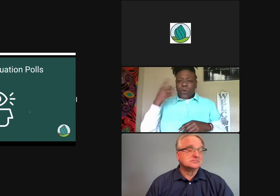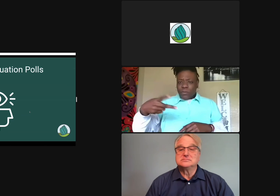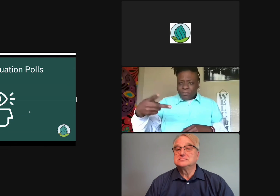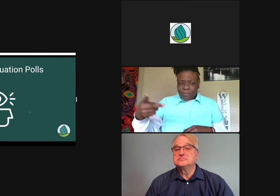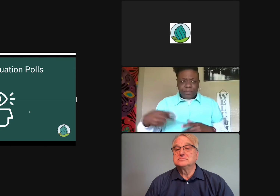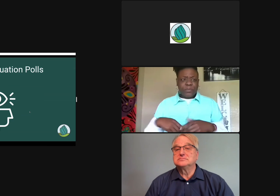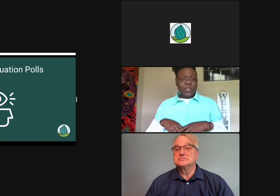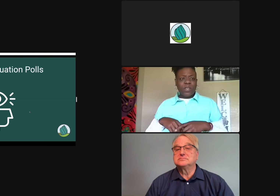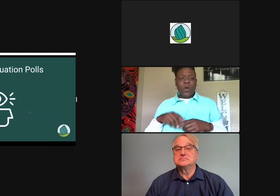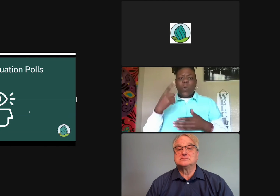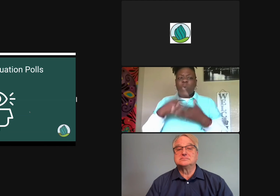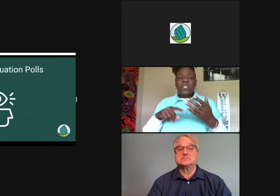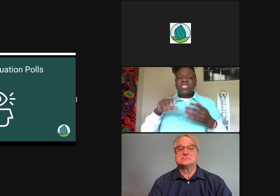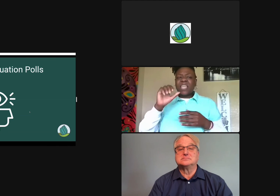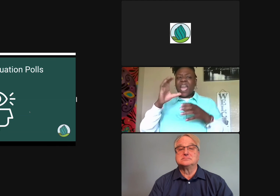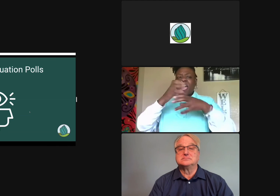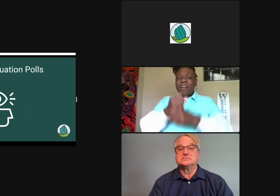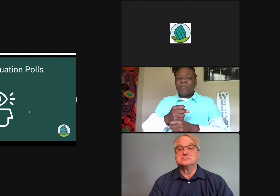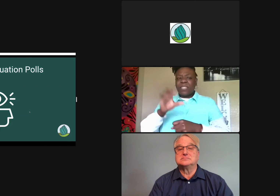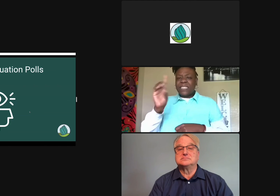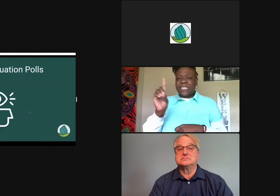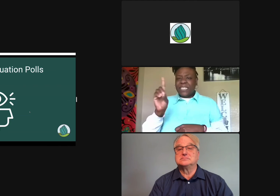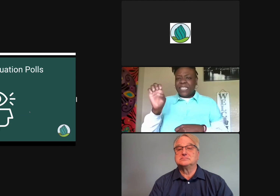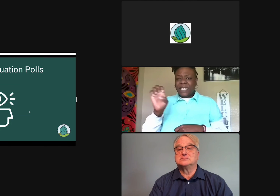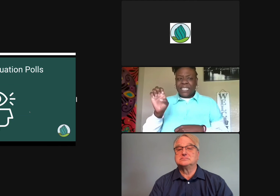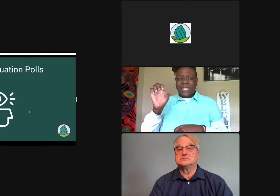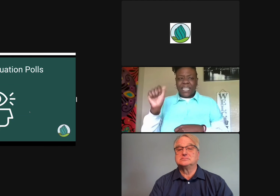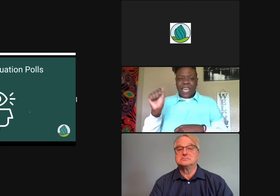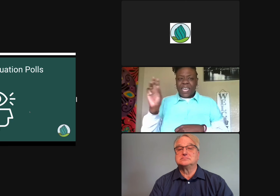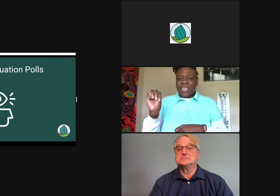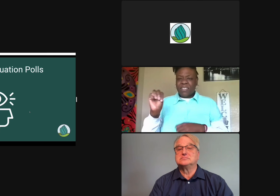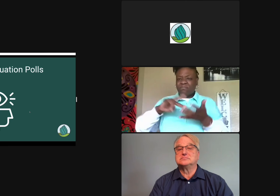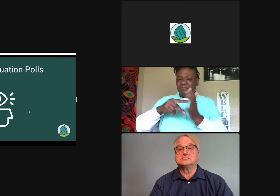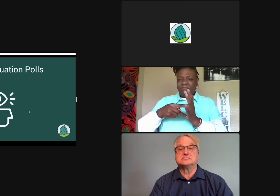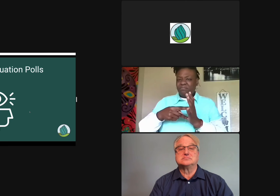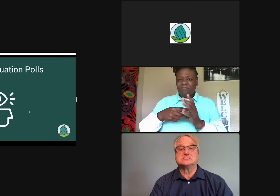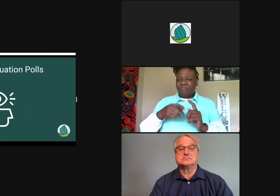One question for you, Tom, is what does DEAM stand for, that